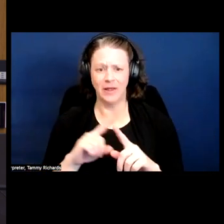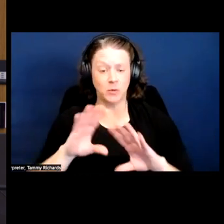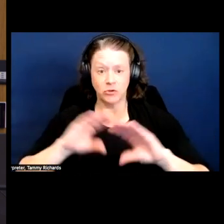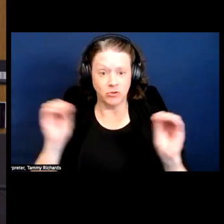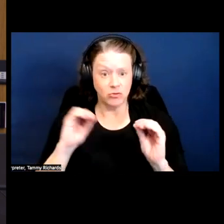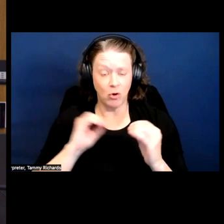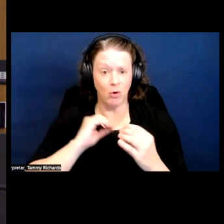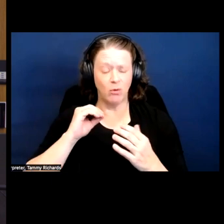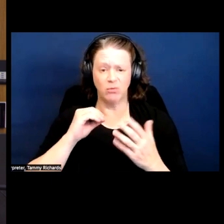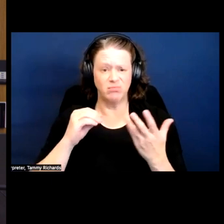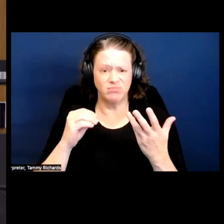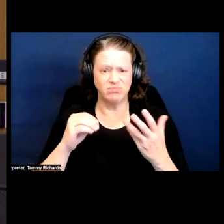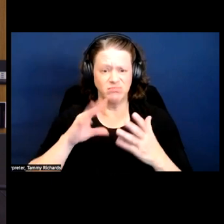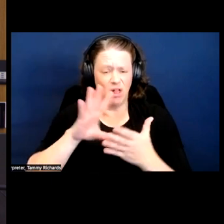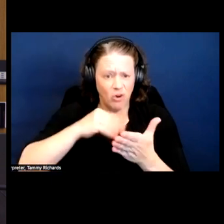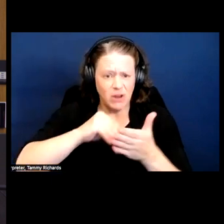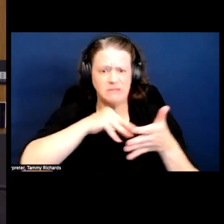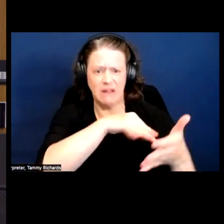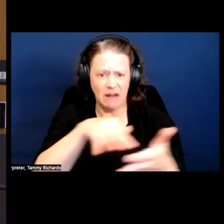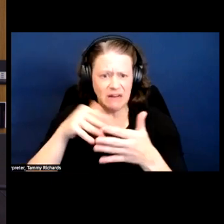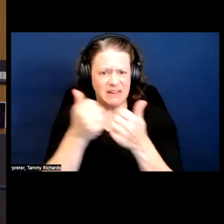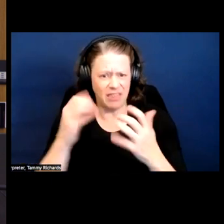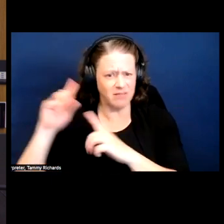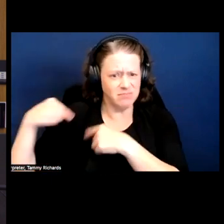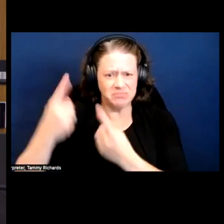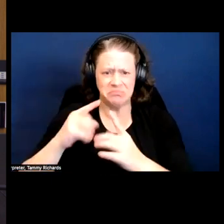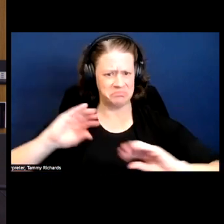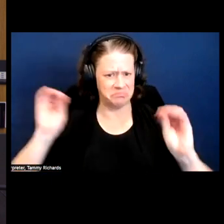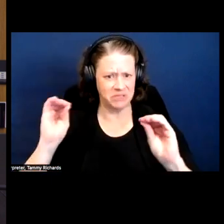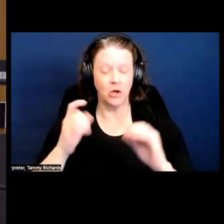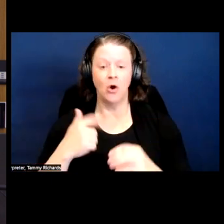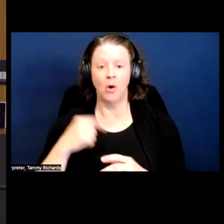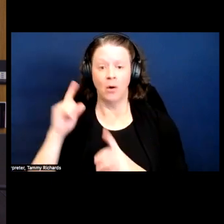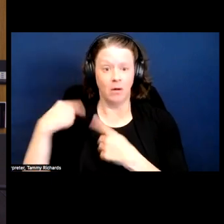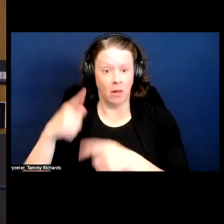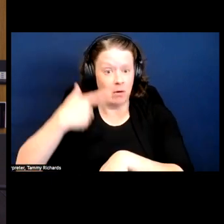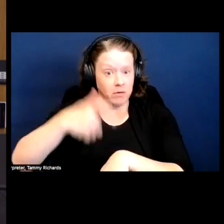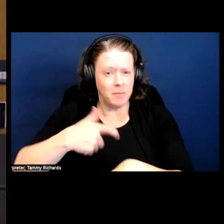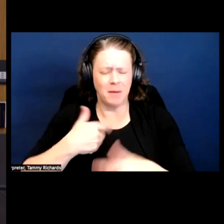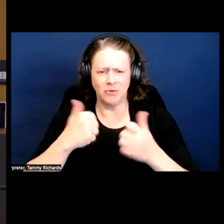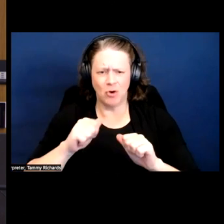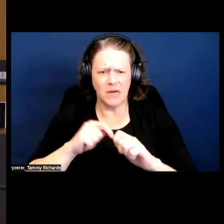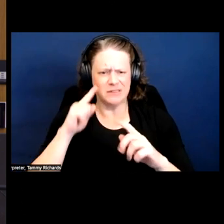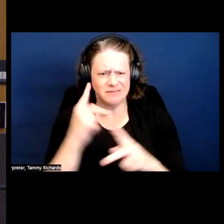no scholarship that was really doing that. So, it's kind of been the thing that I've been trying to do for a long time.